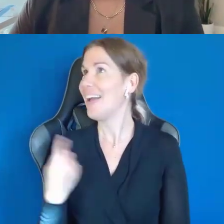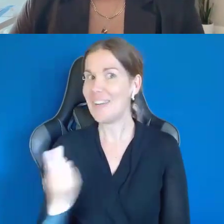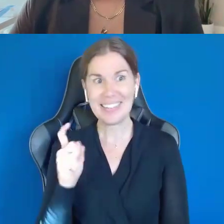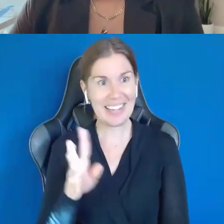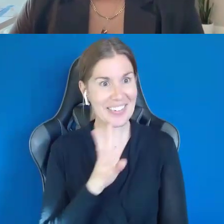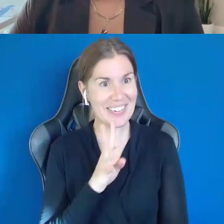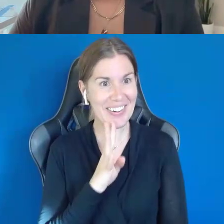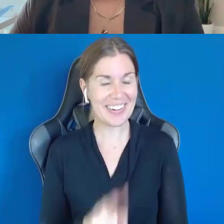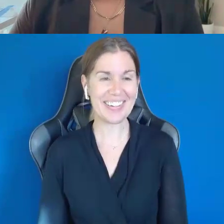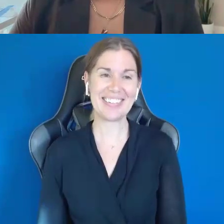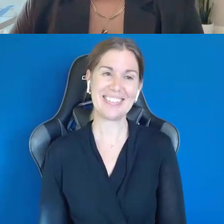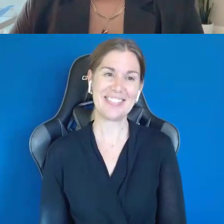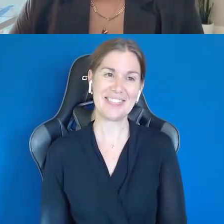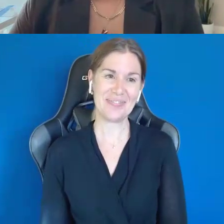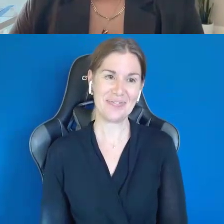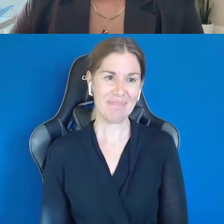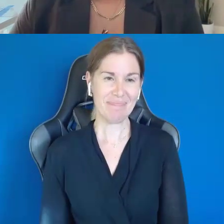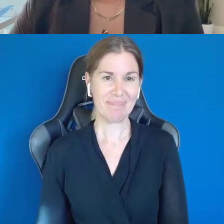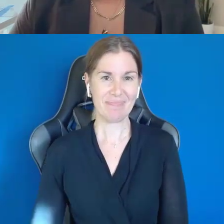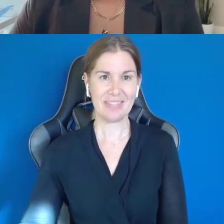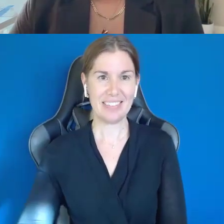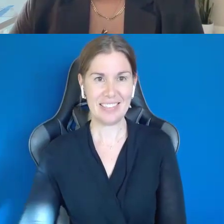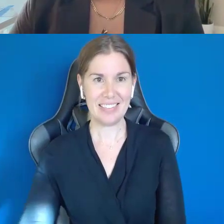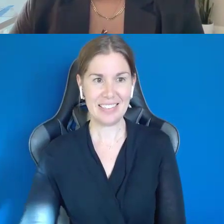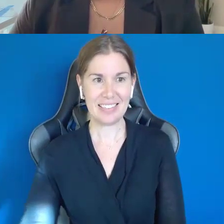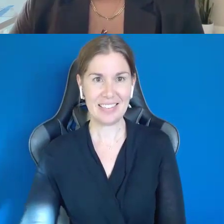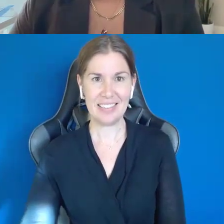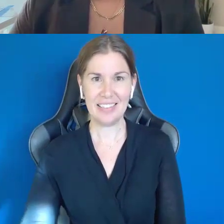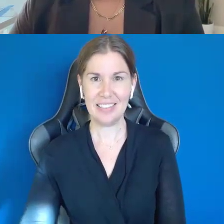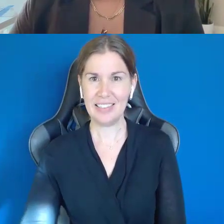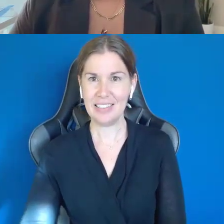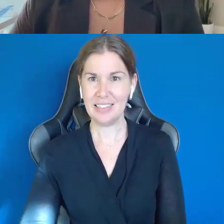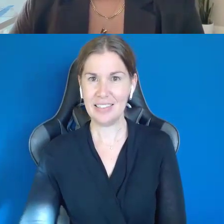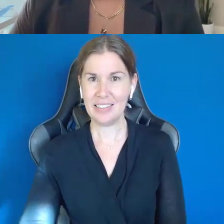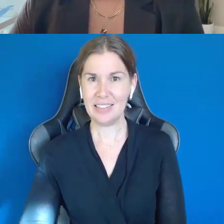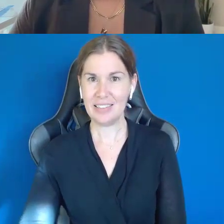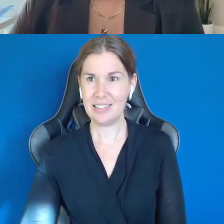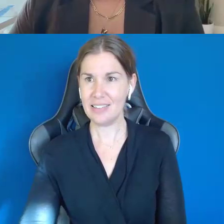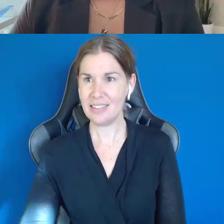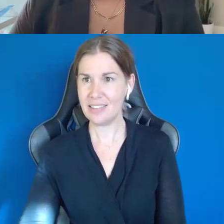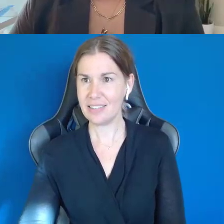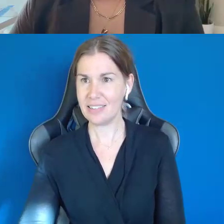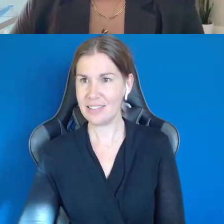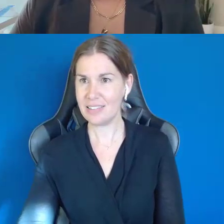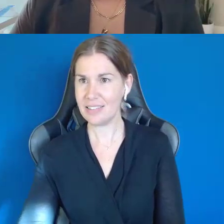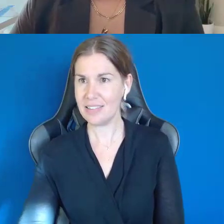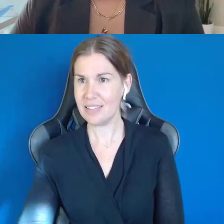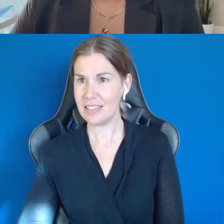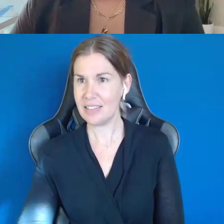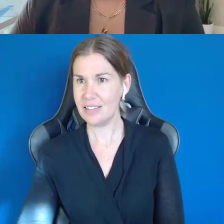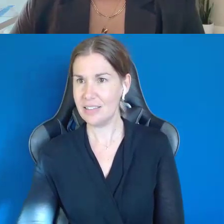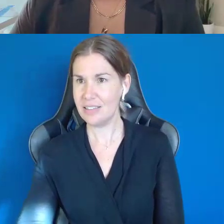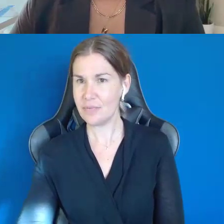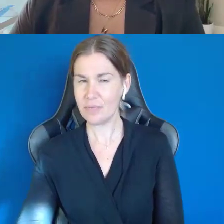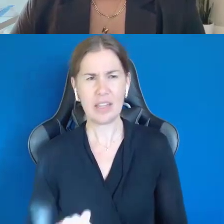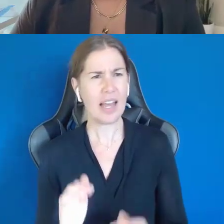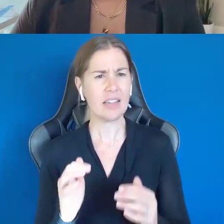Talk about, like on anything, how do we decide like, what coffee to get?